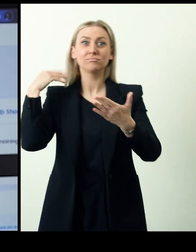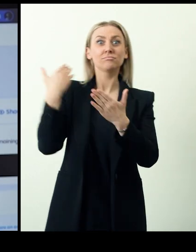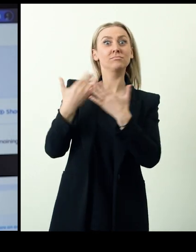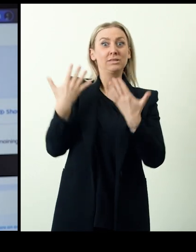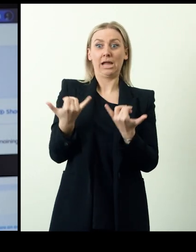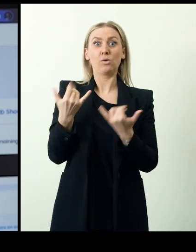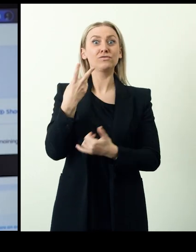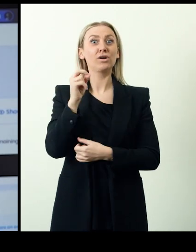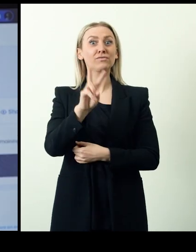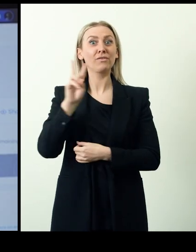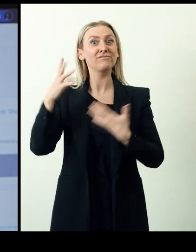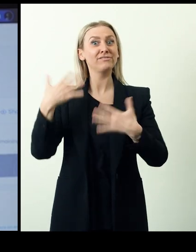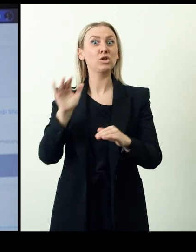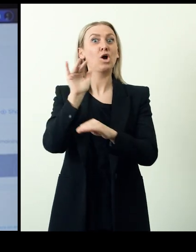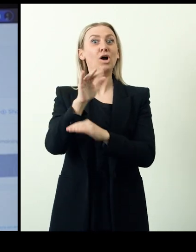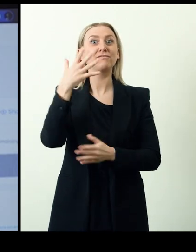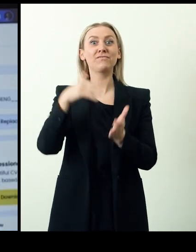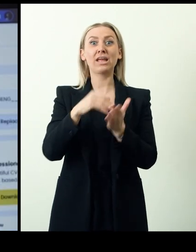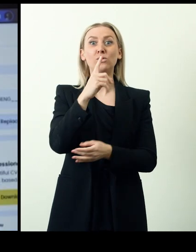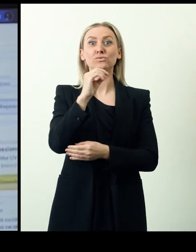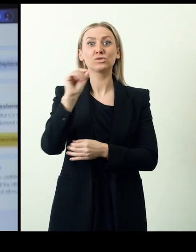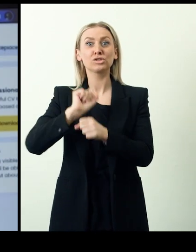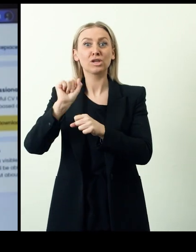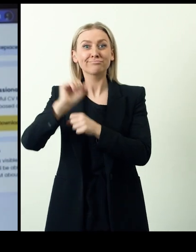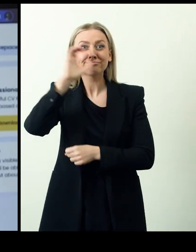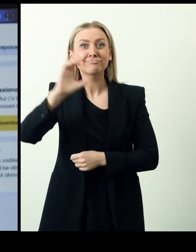which offers personalized job and learning opportunities. By mid 2022,